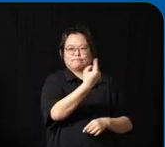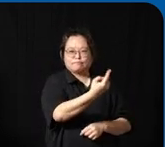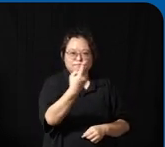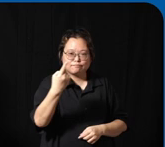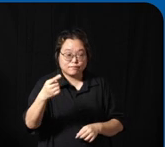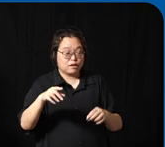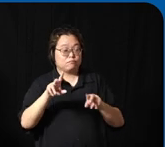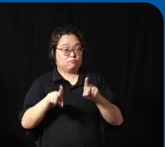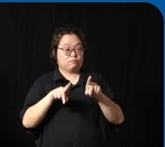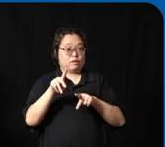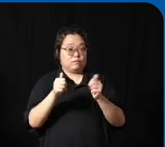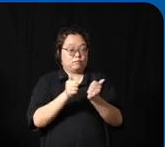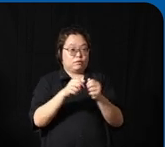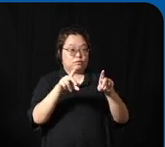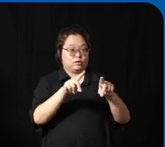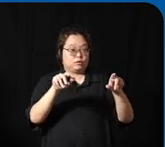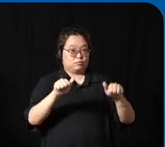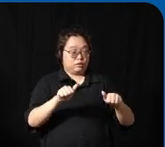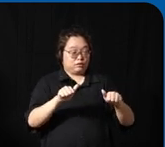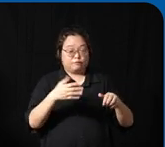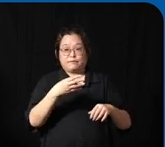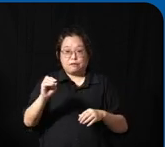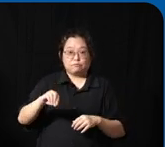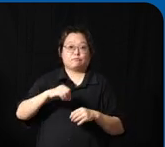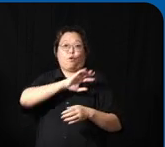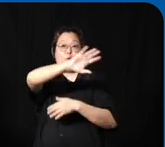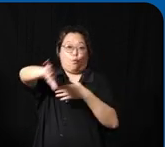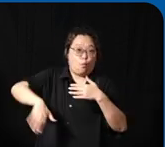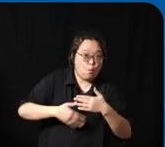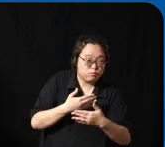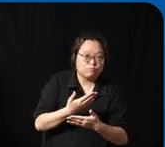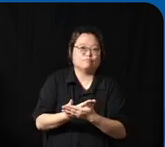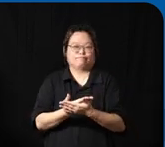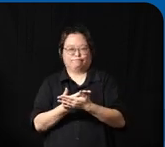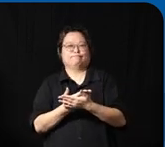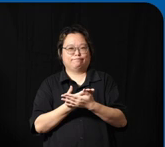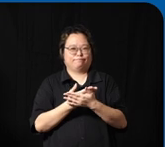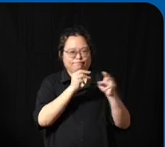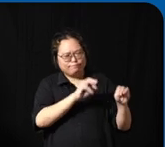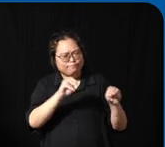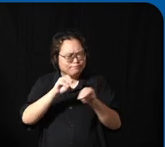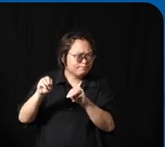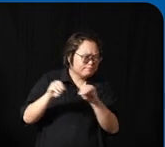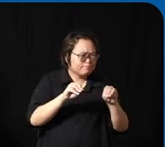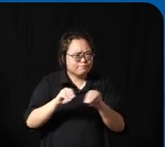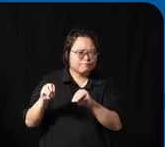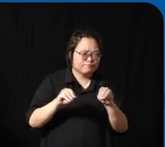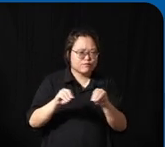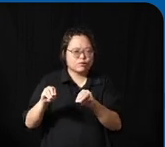with disability to move more uh and how do they bring it to life uh rexona in a about two years